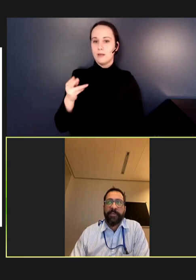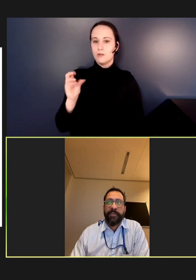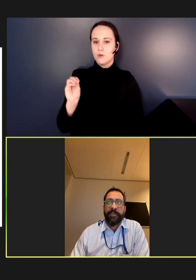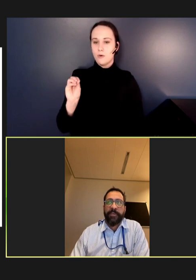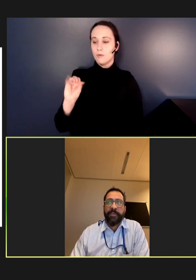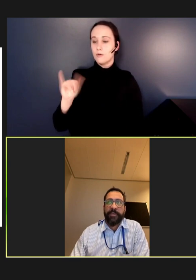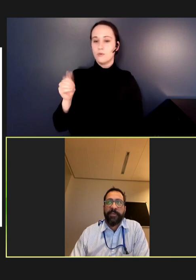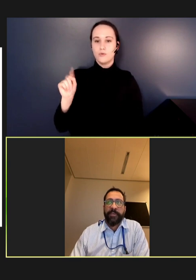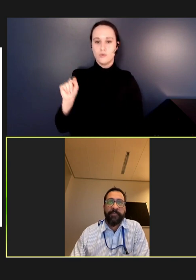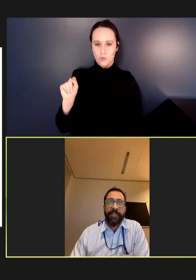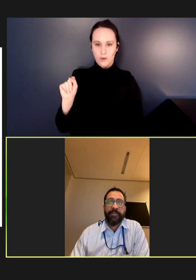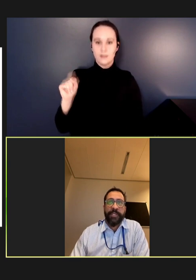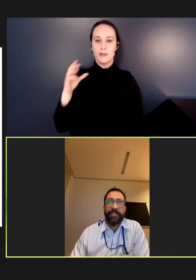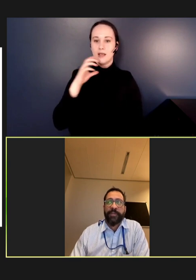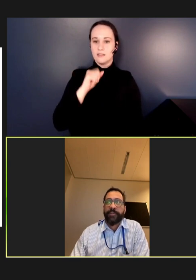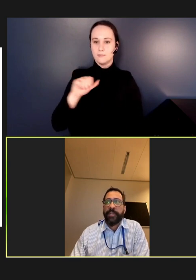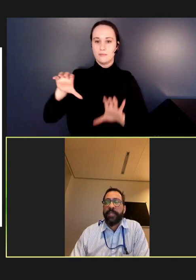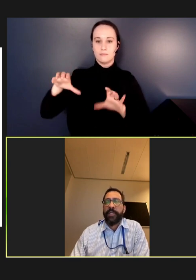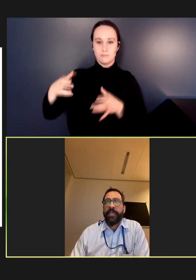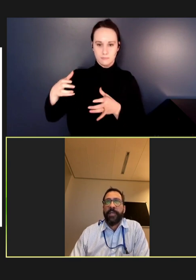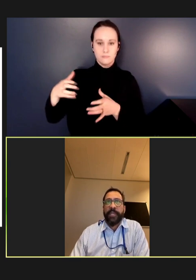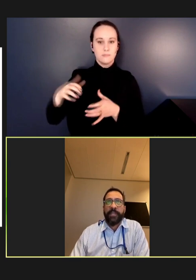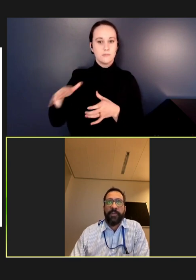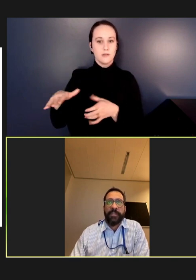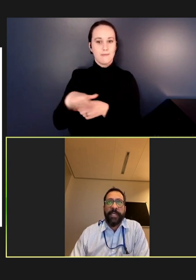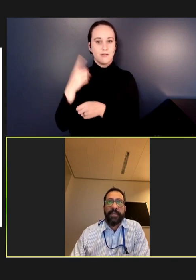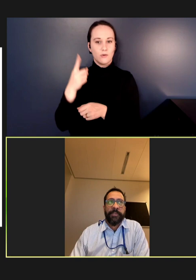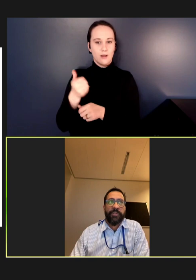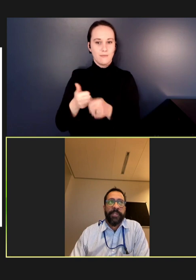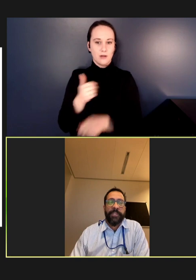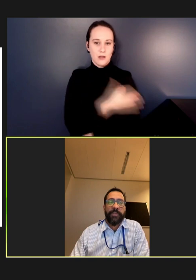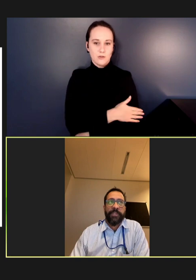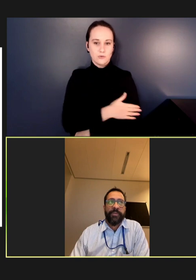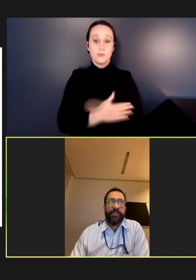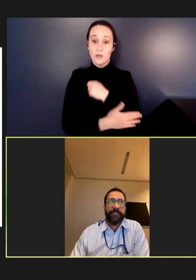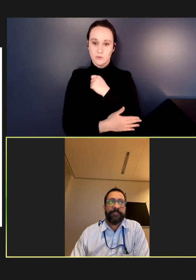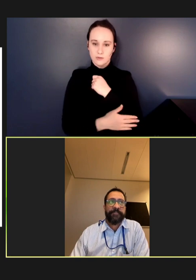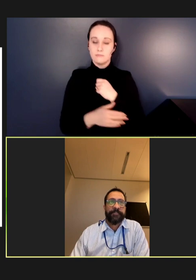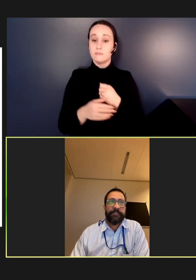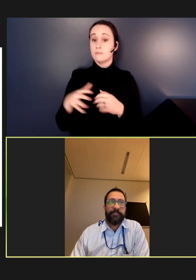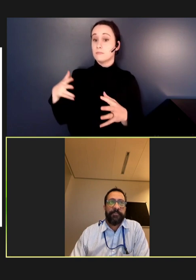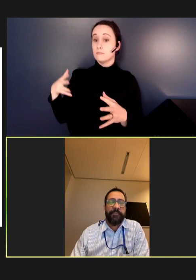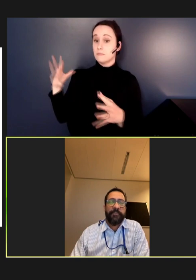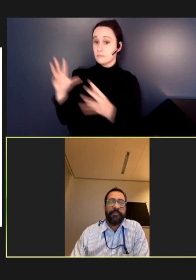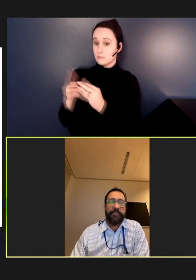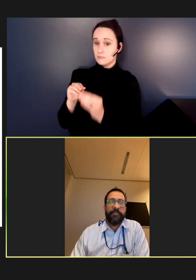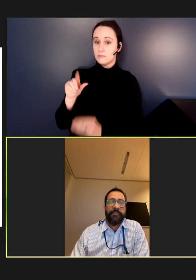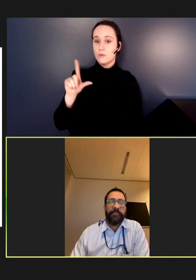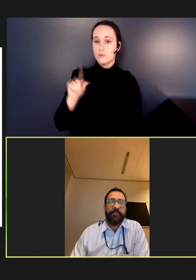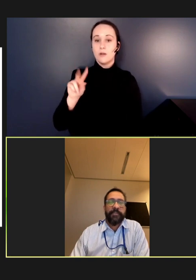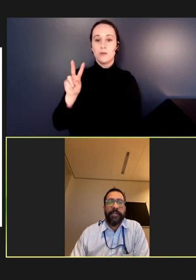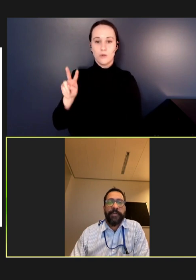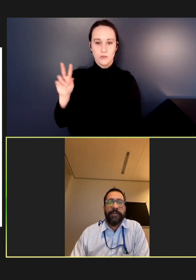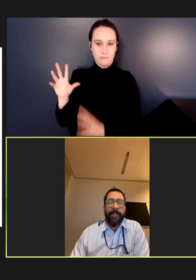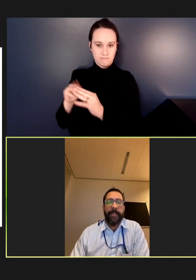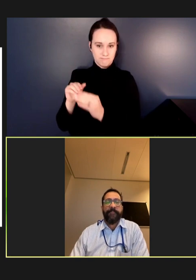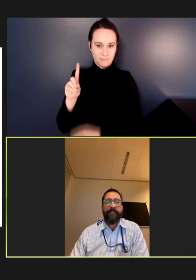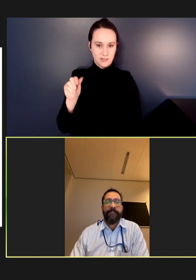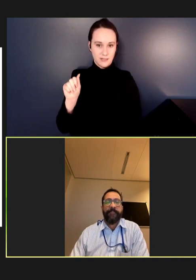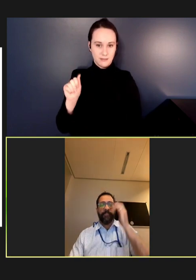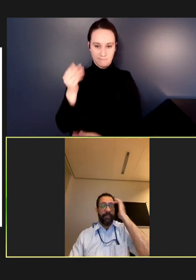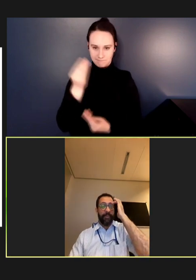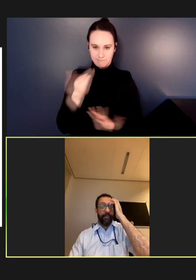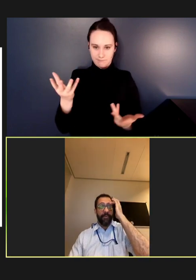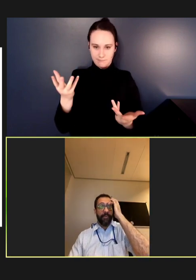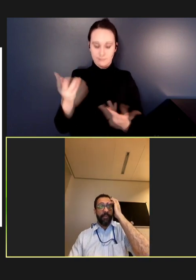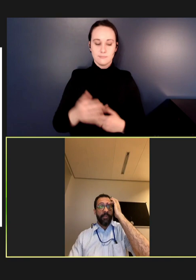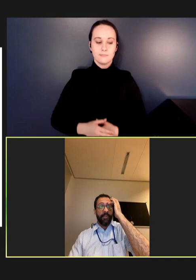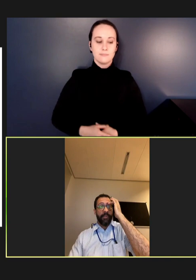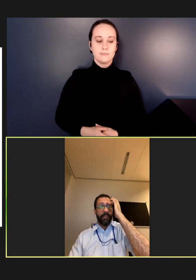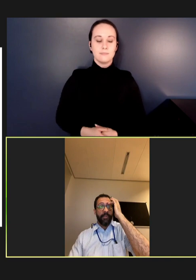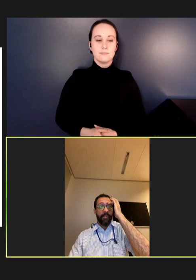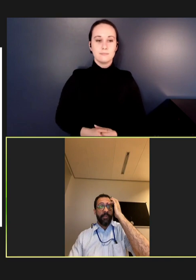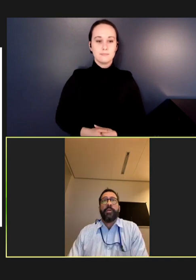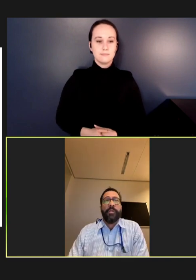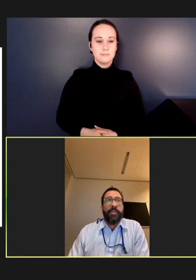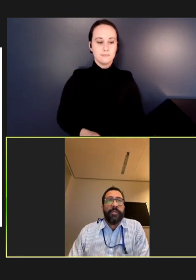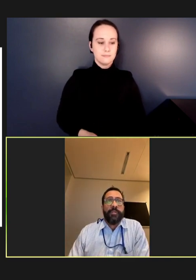national immunization coverage for each country. And that includes data up to 2022. Next slide.